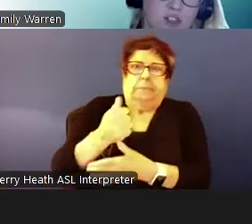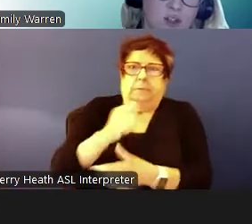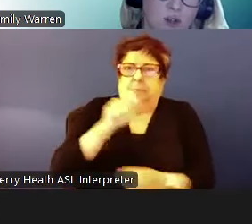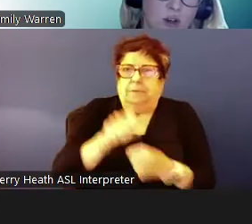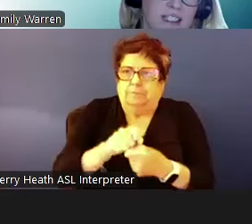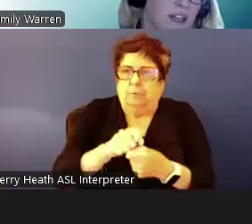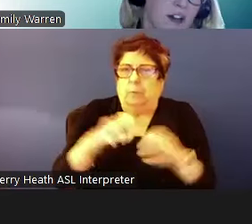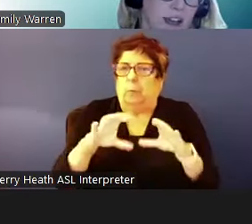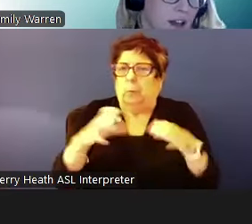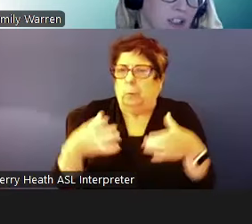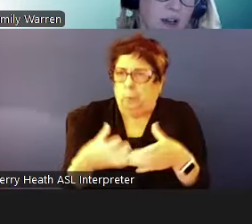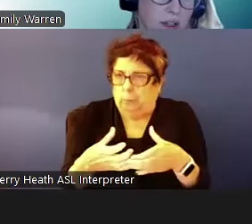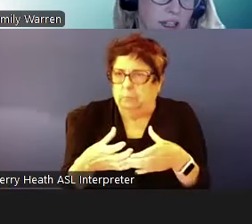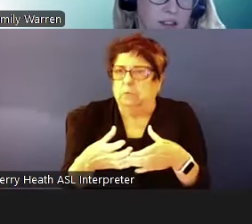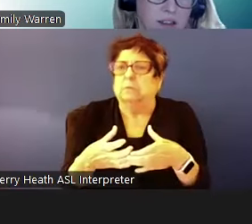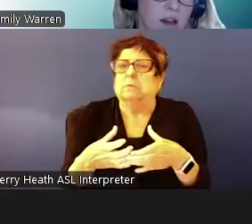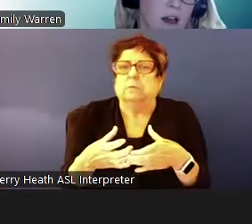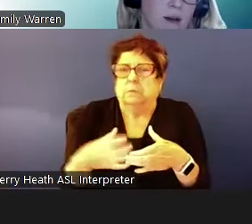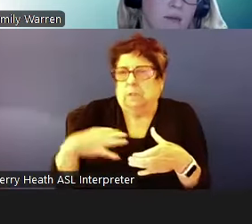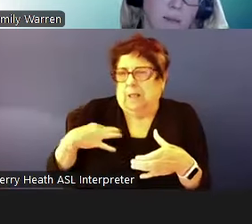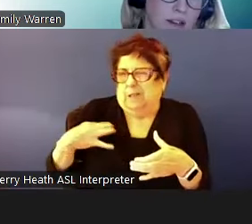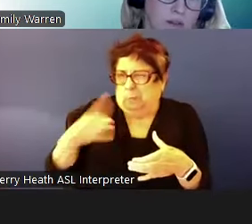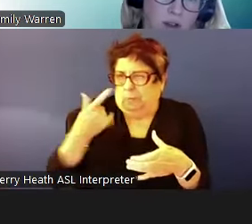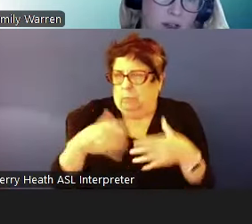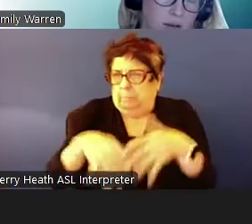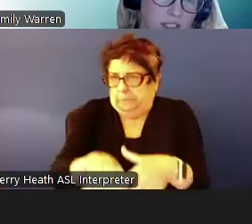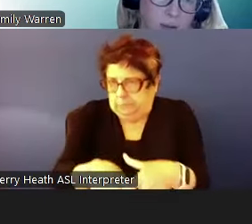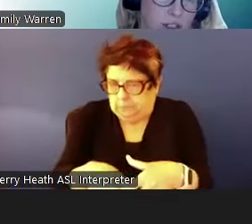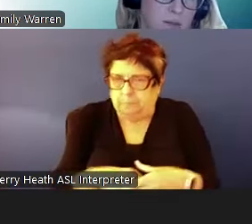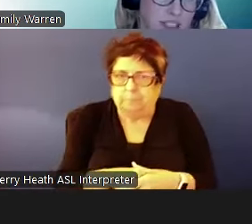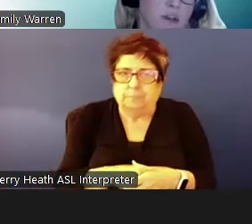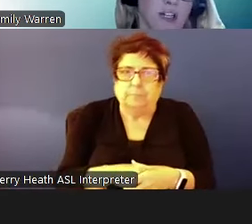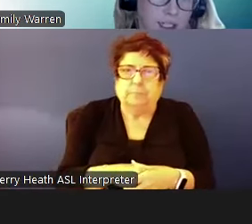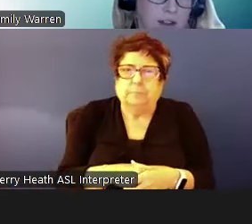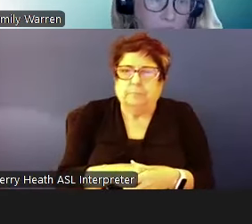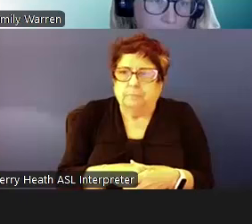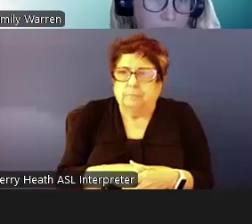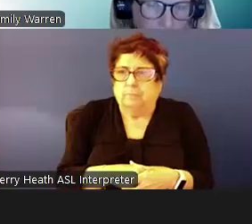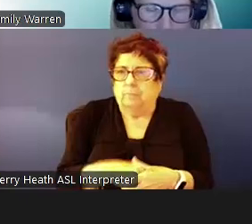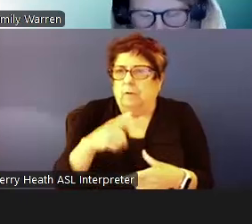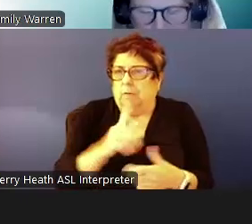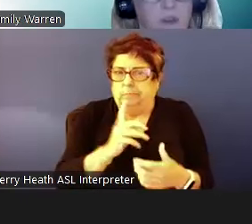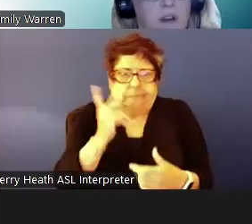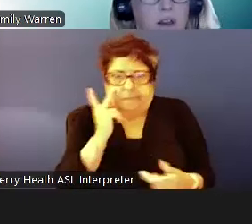to identify eligible applicants that meet the specific criteria they are looking for.